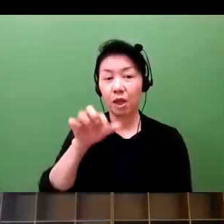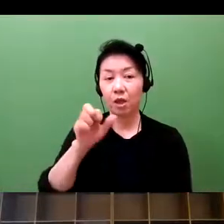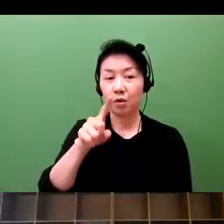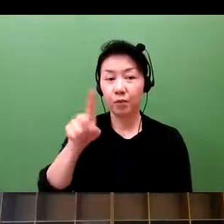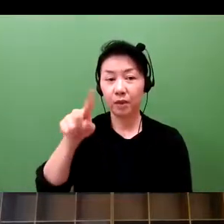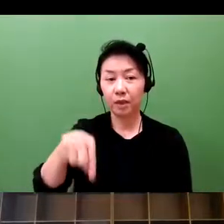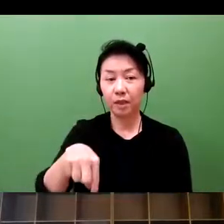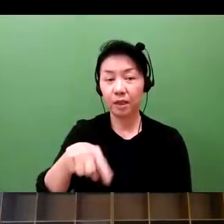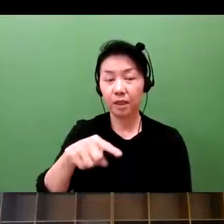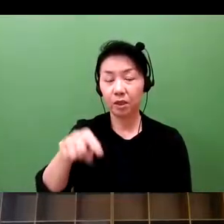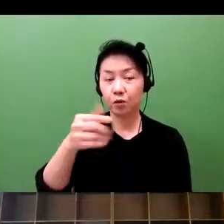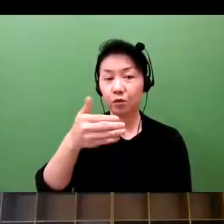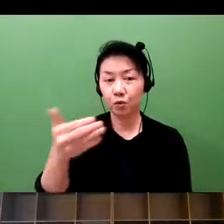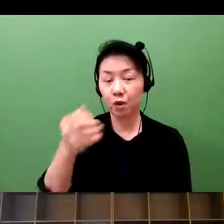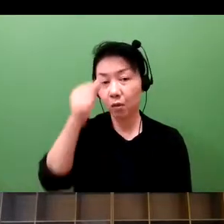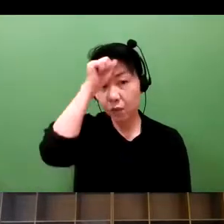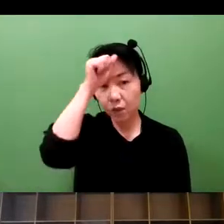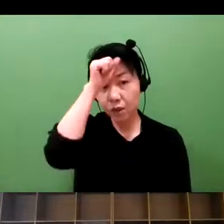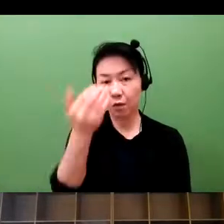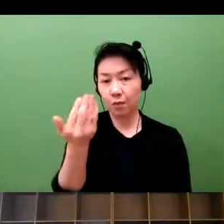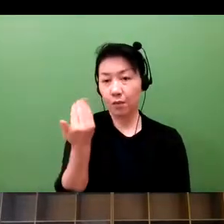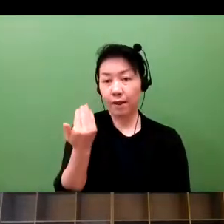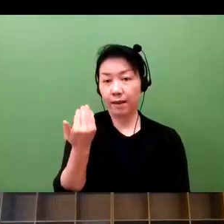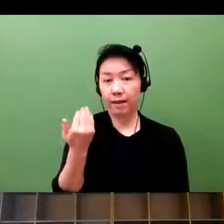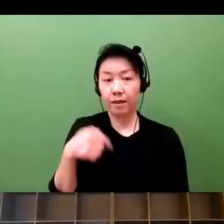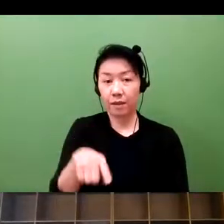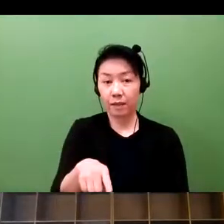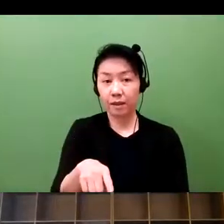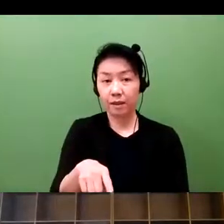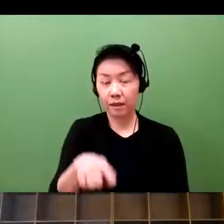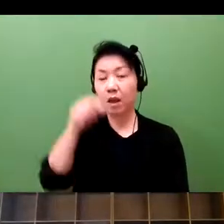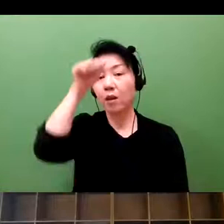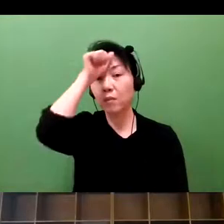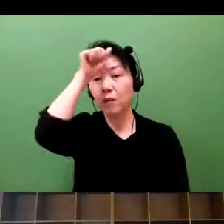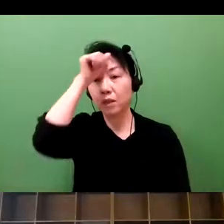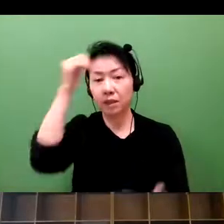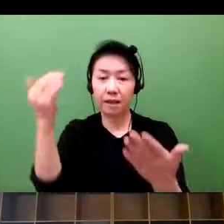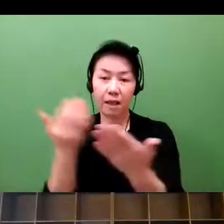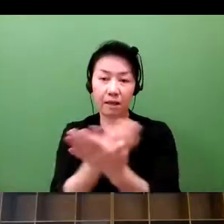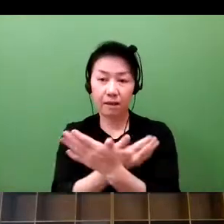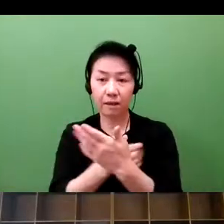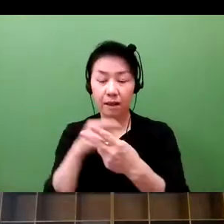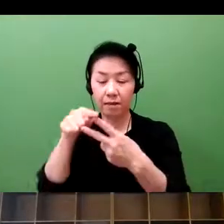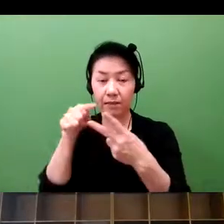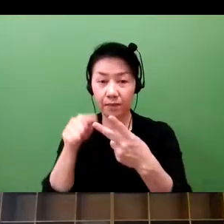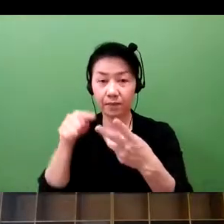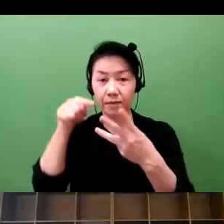is comprised of well-being before, one, there's an onset of disease, and then after the onset of disease,